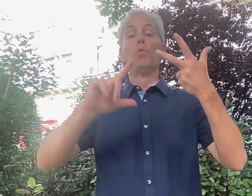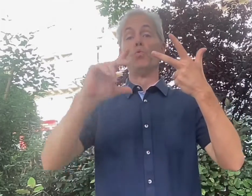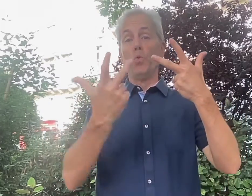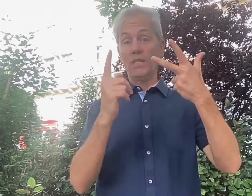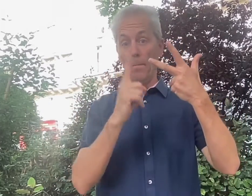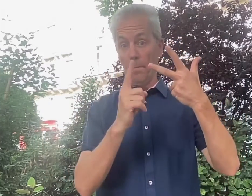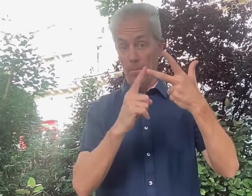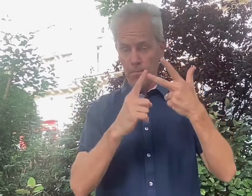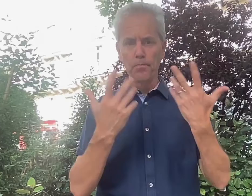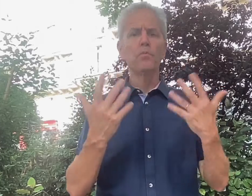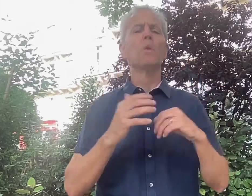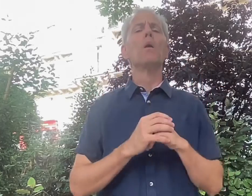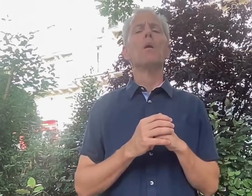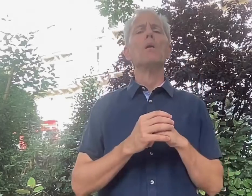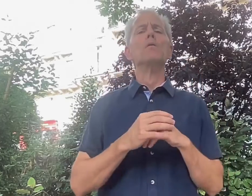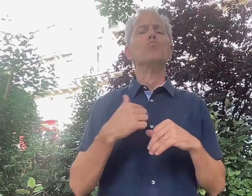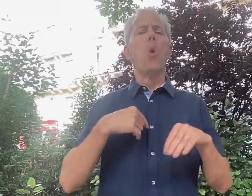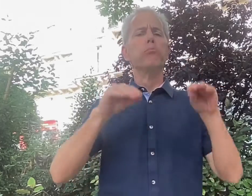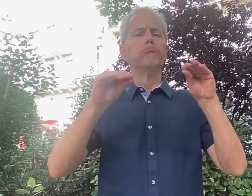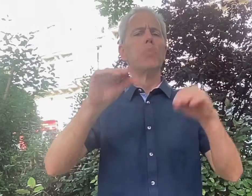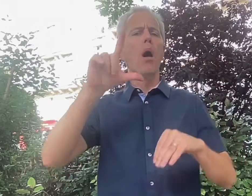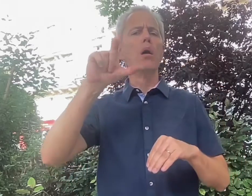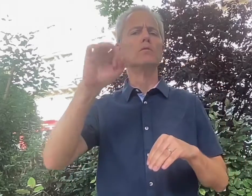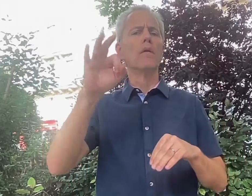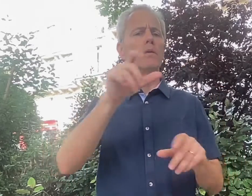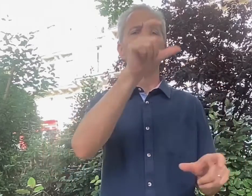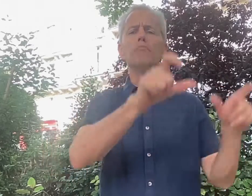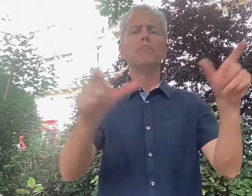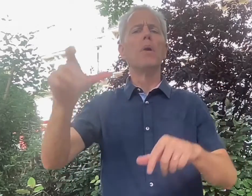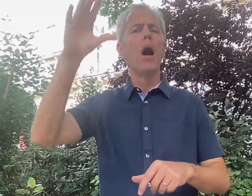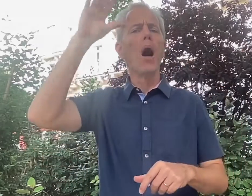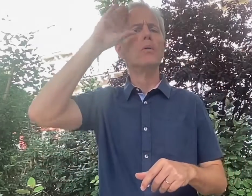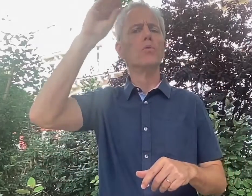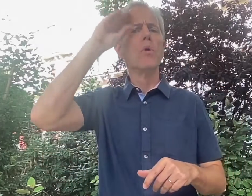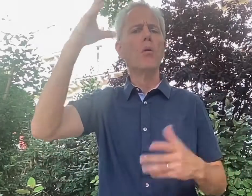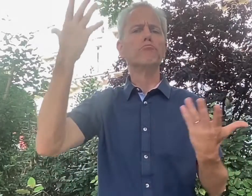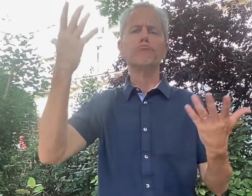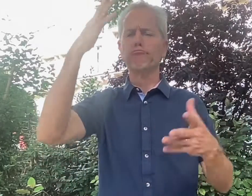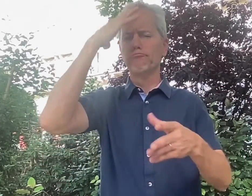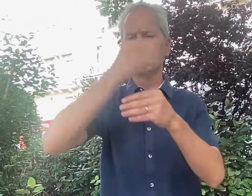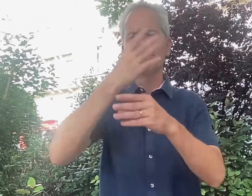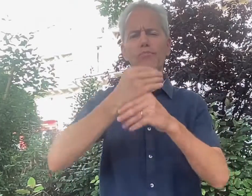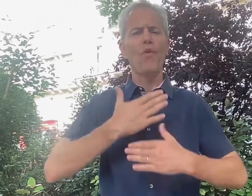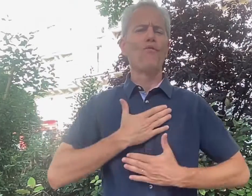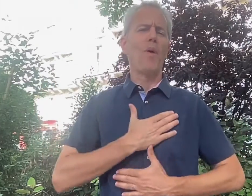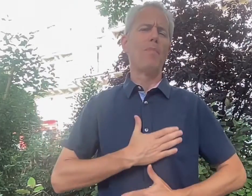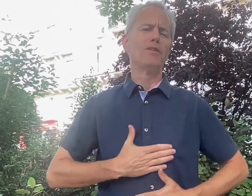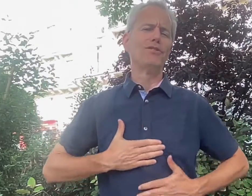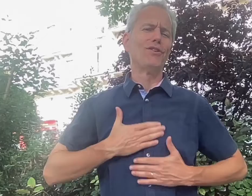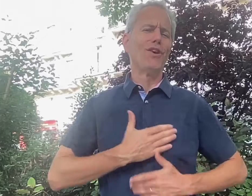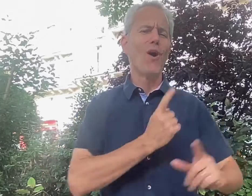The third reason is that my students really enjoy learning LSF and